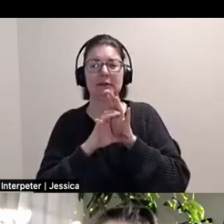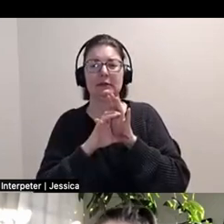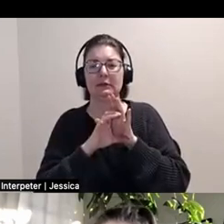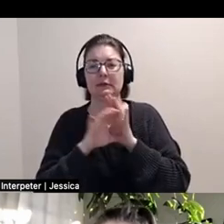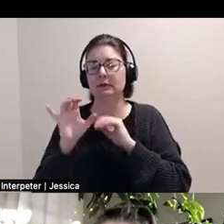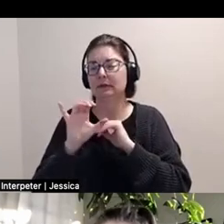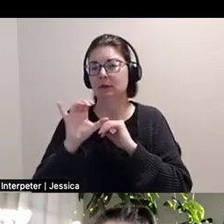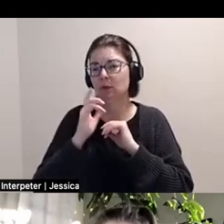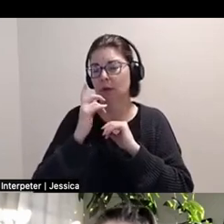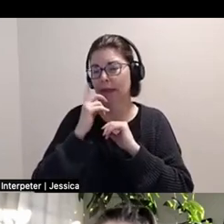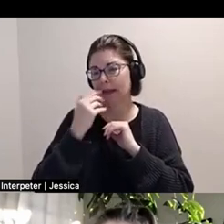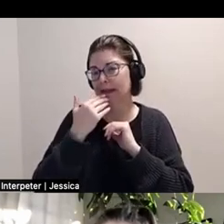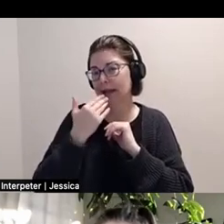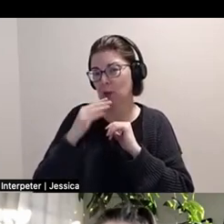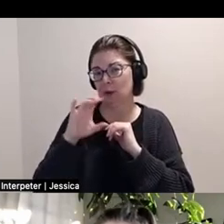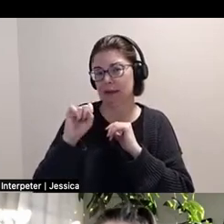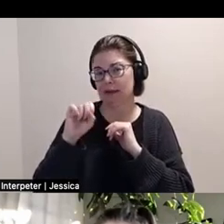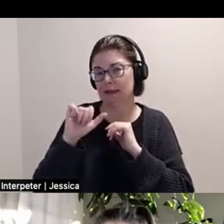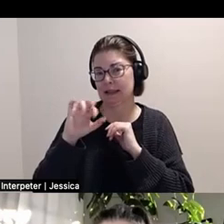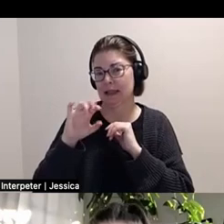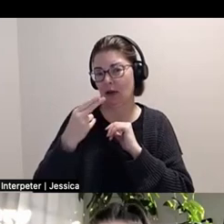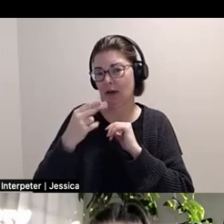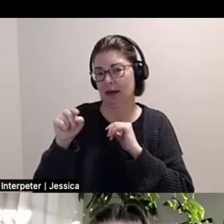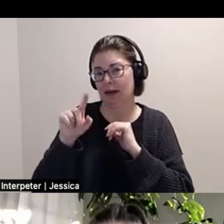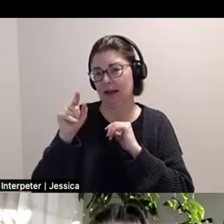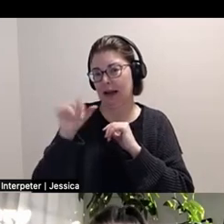I also wanted to thank Sarah-Tai for collaborating with me in the installation.